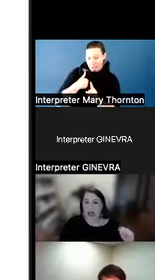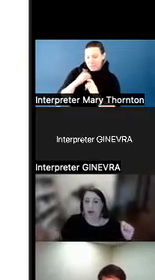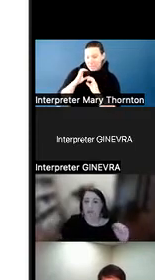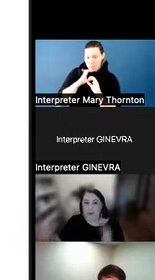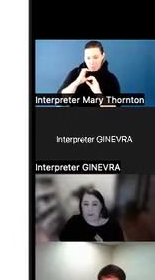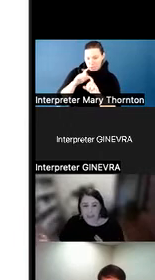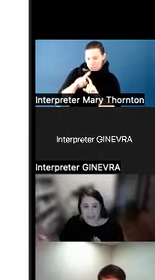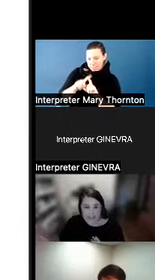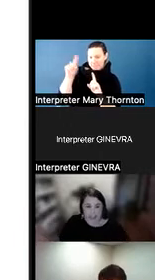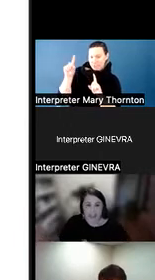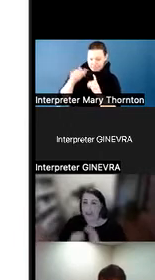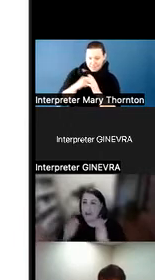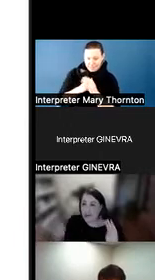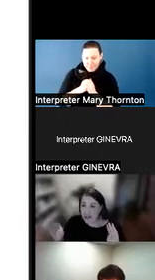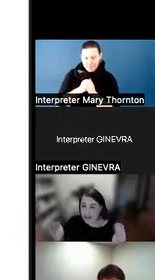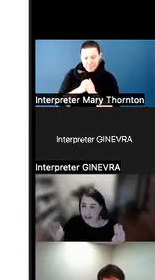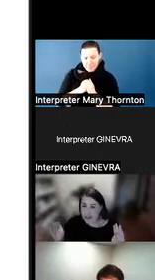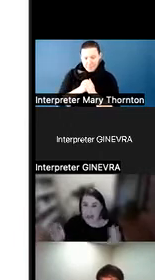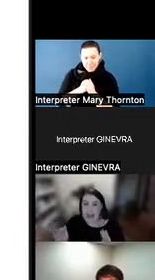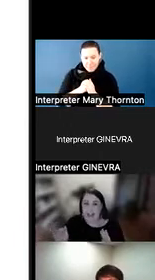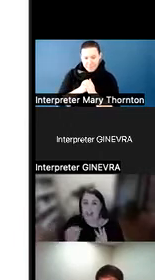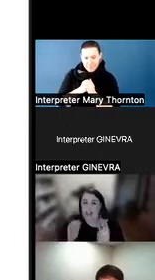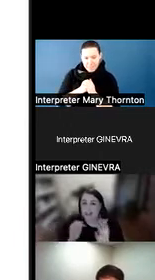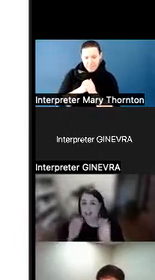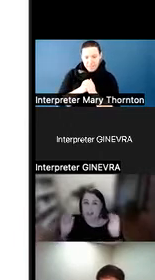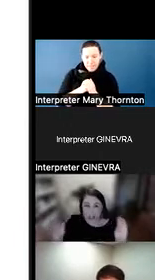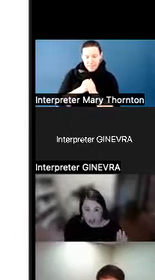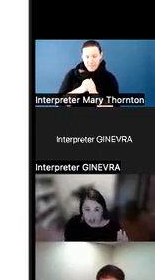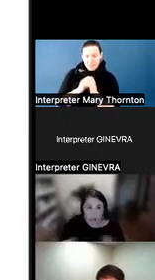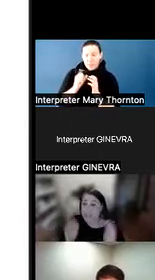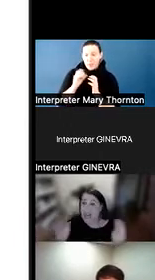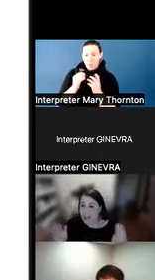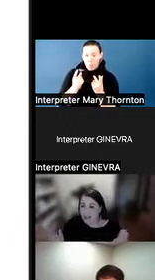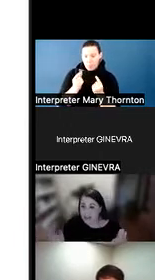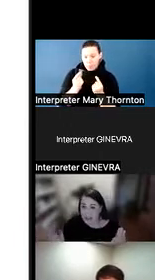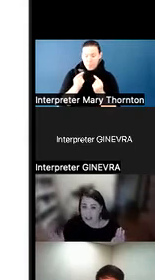will be to go into your group, and talk or tell others